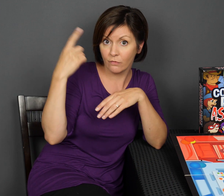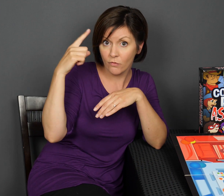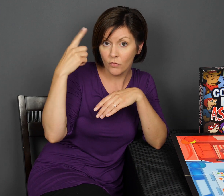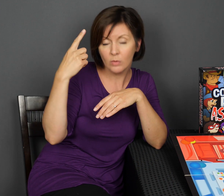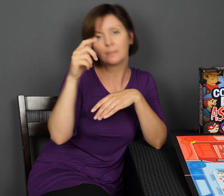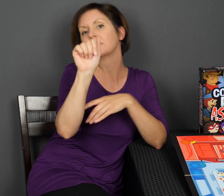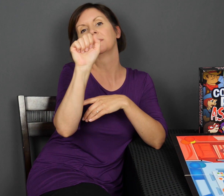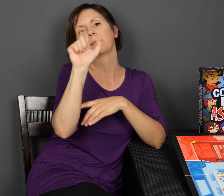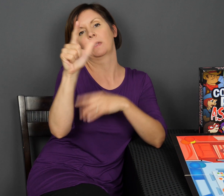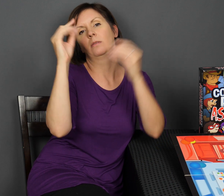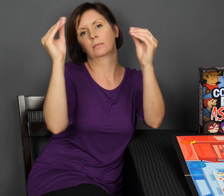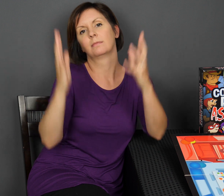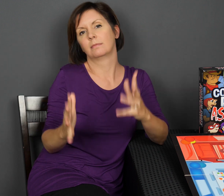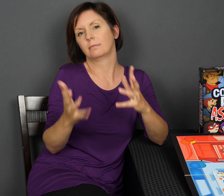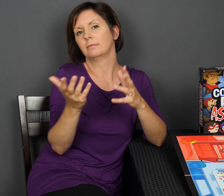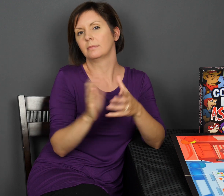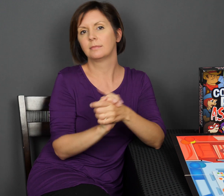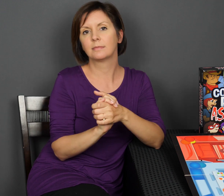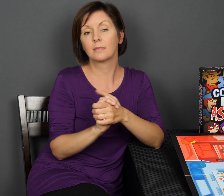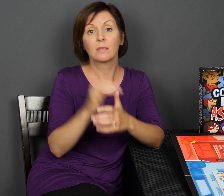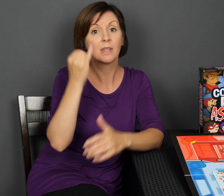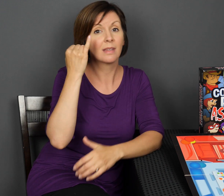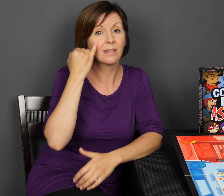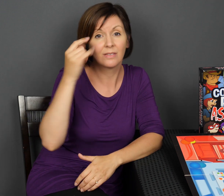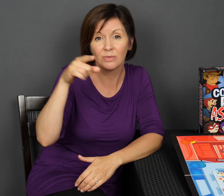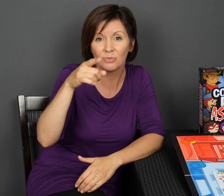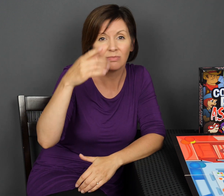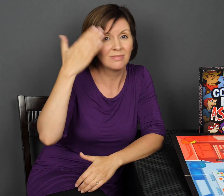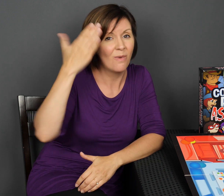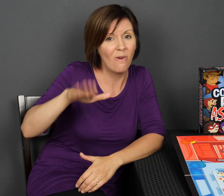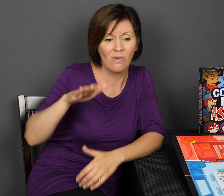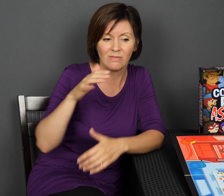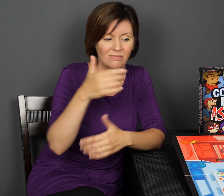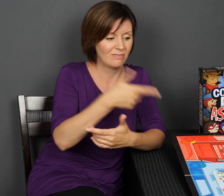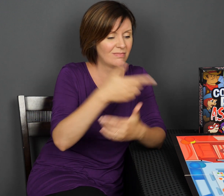This episode is really for ASL teachers.